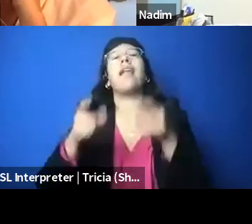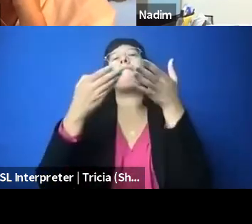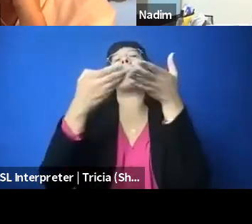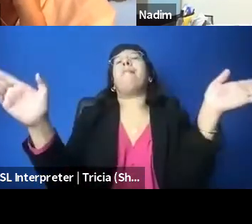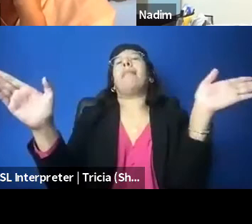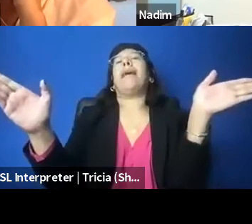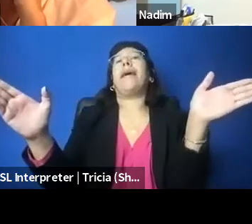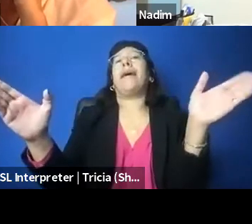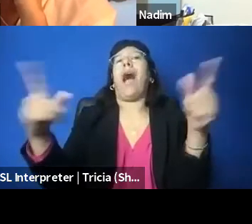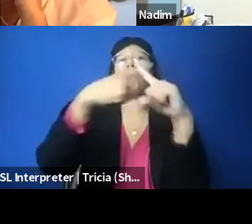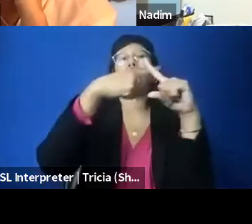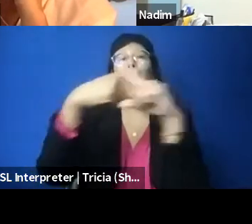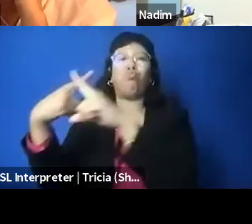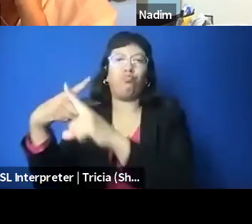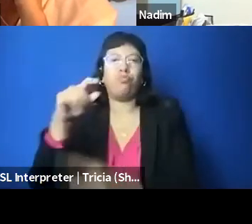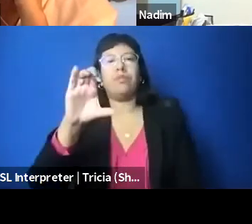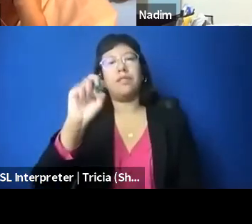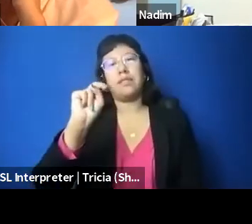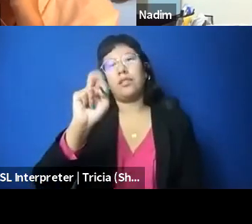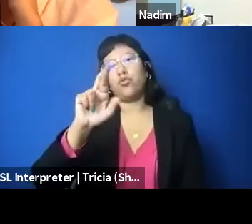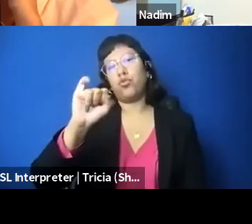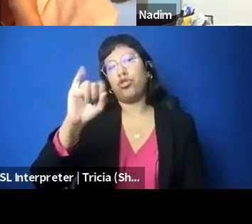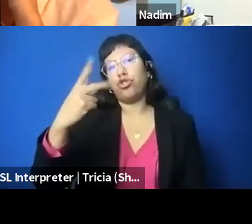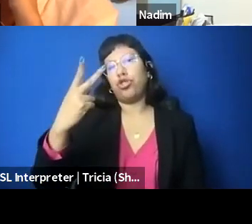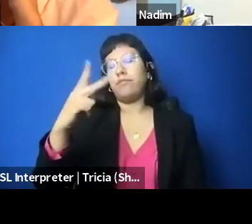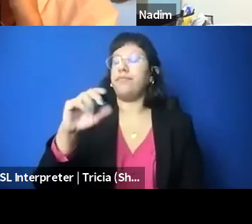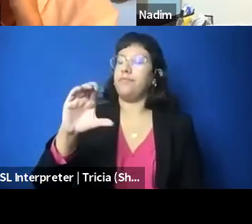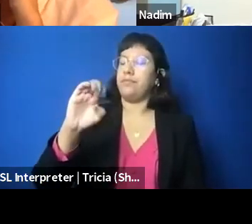You know, I don't want to say it's not there, but we're really seeing sort of like, regular people